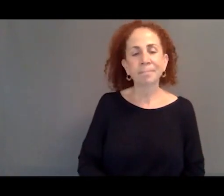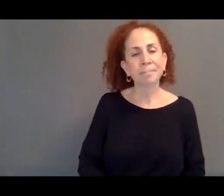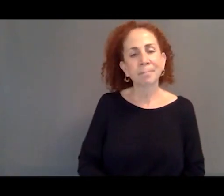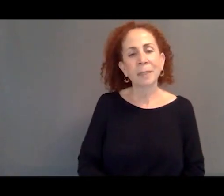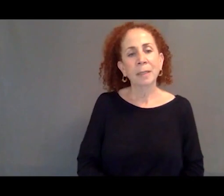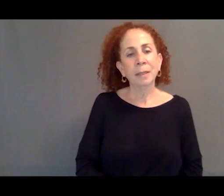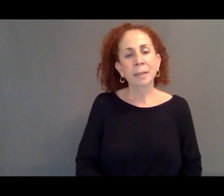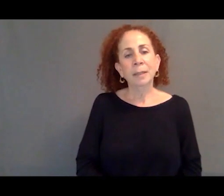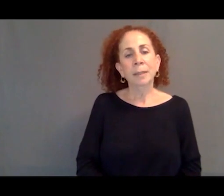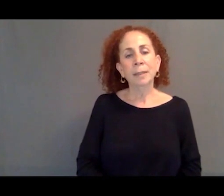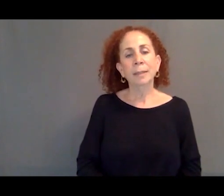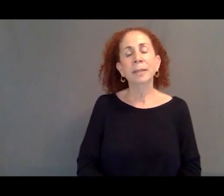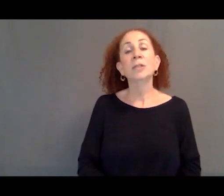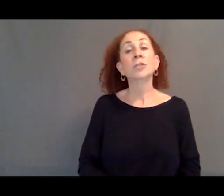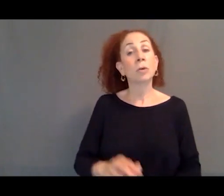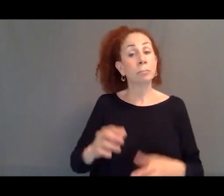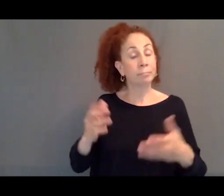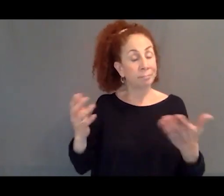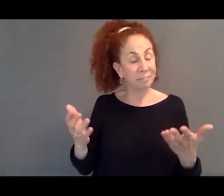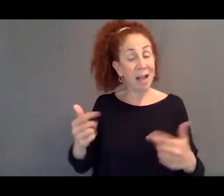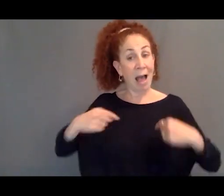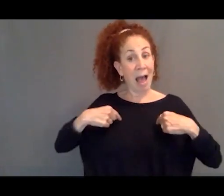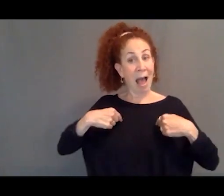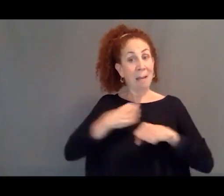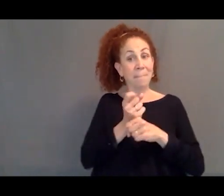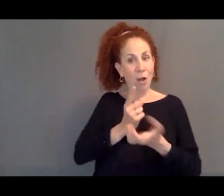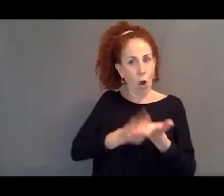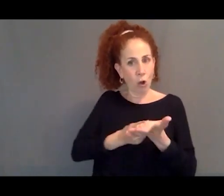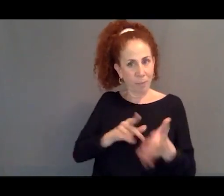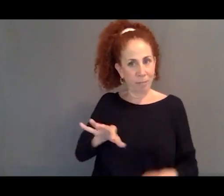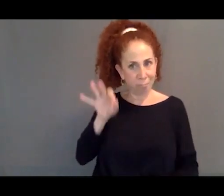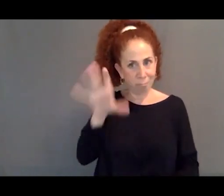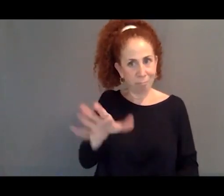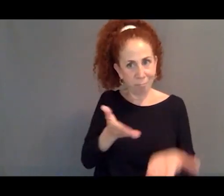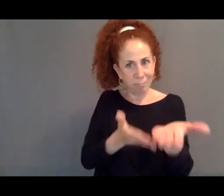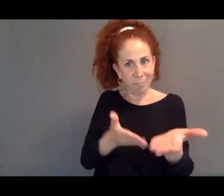So I have made an argument. Here at Penn, I've made an argument